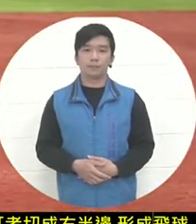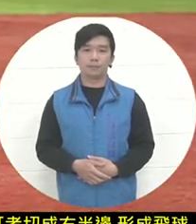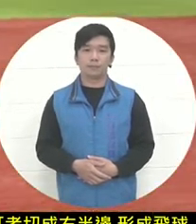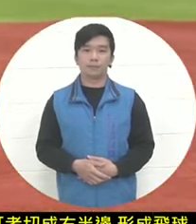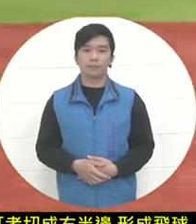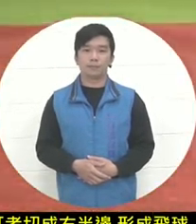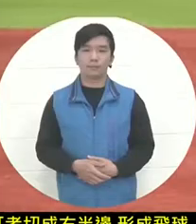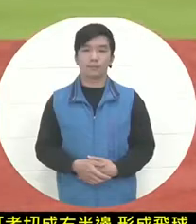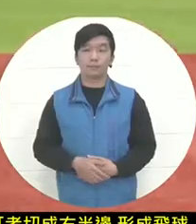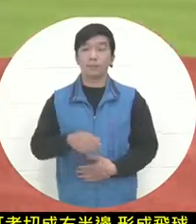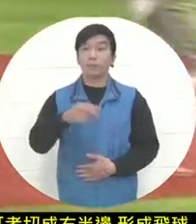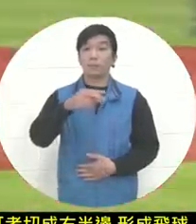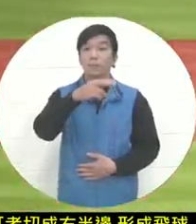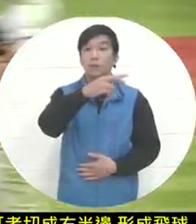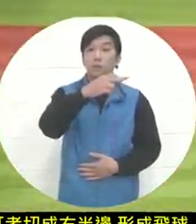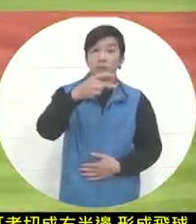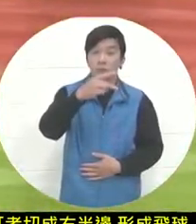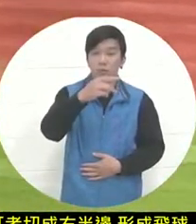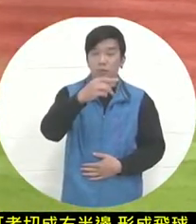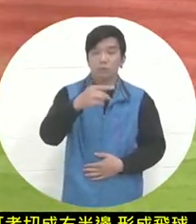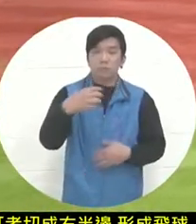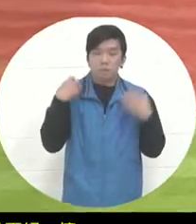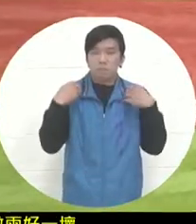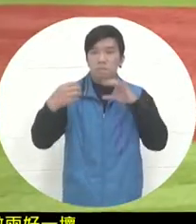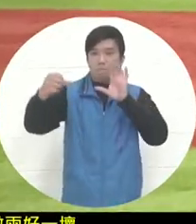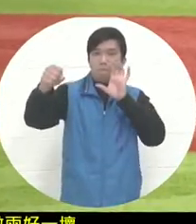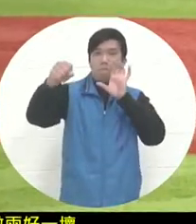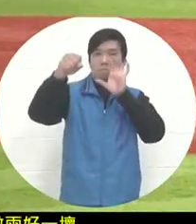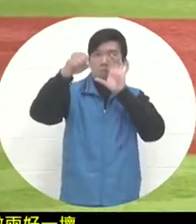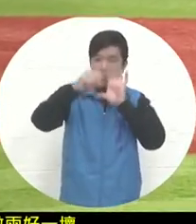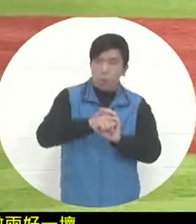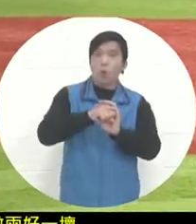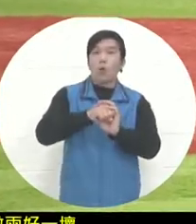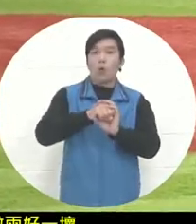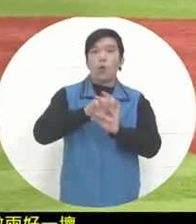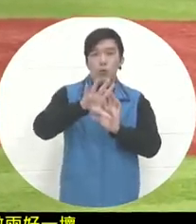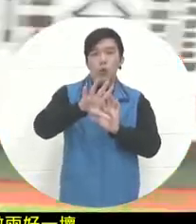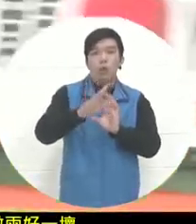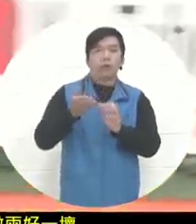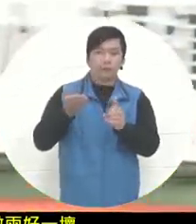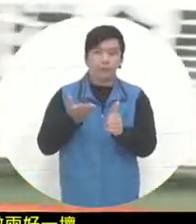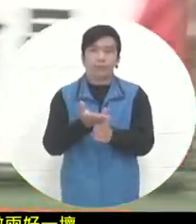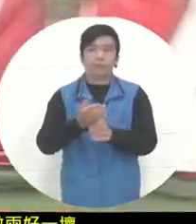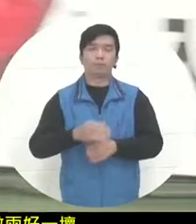shortstop zone. He has a hand to grab the ball before it hits the ground and directly intercepts the ball. Two people are out